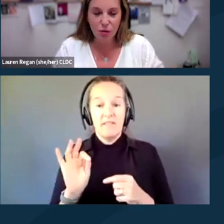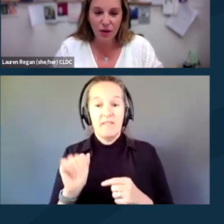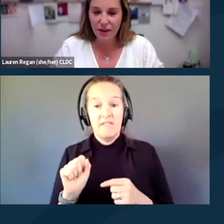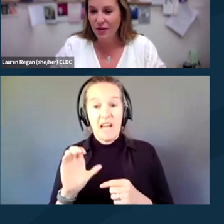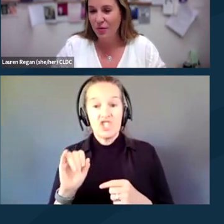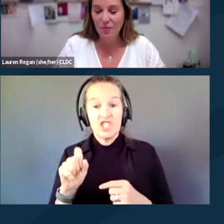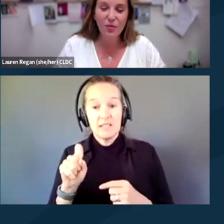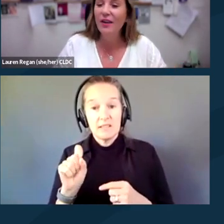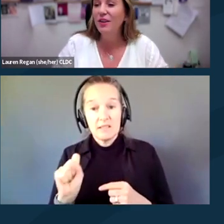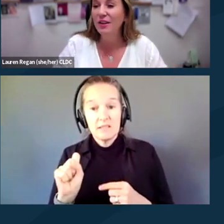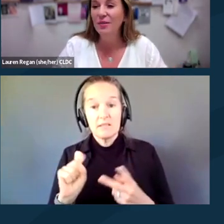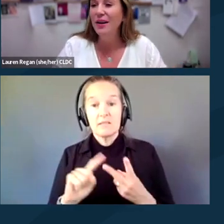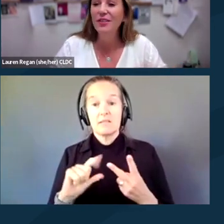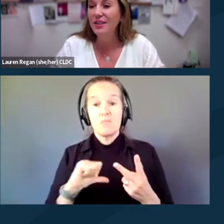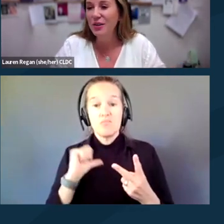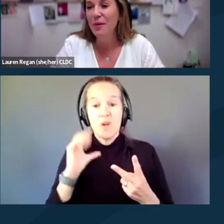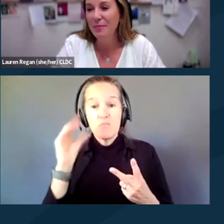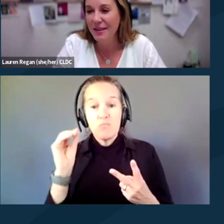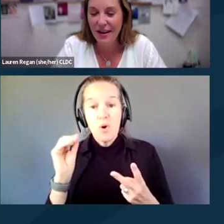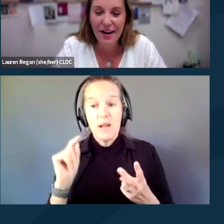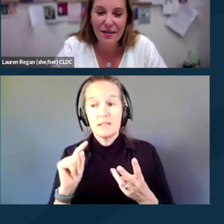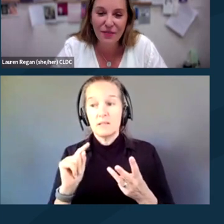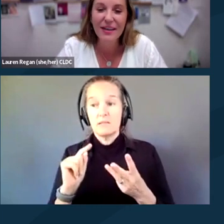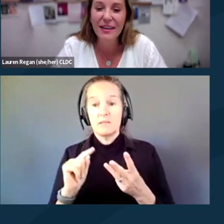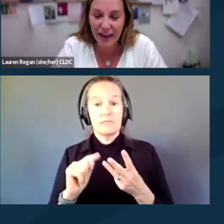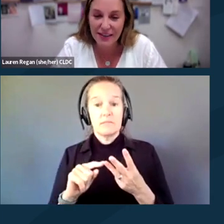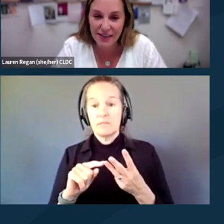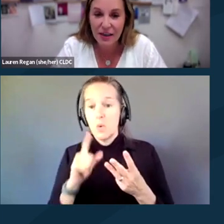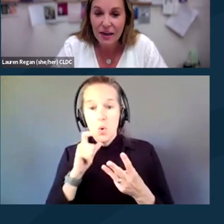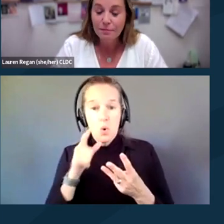or whatever you might be fighting against,